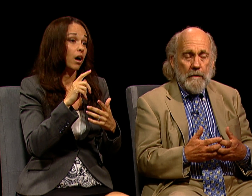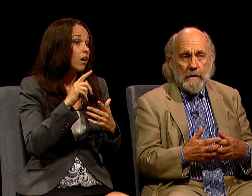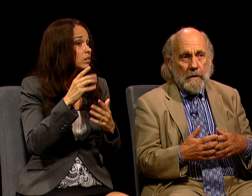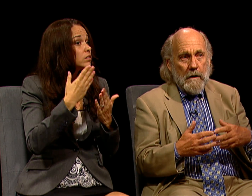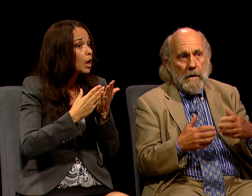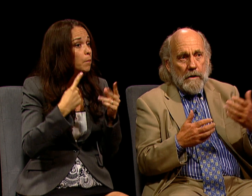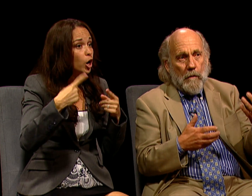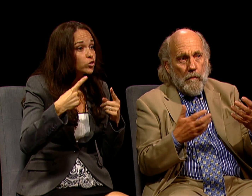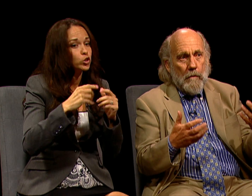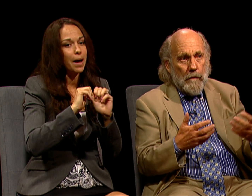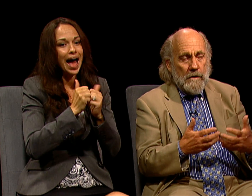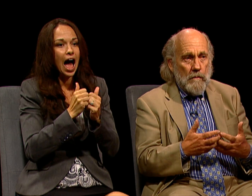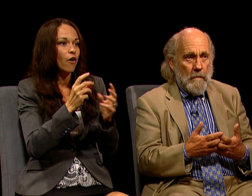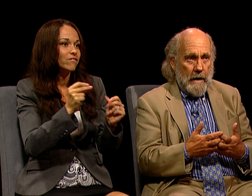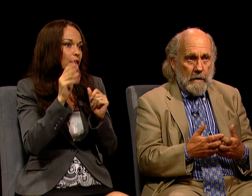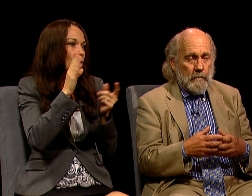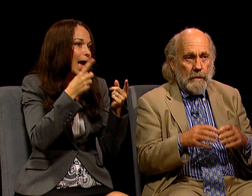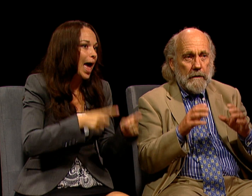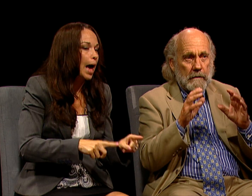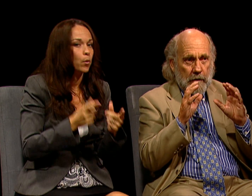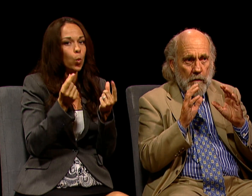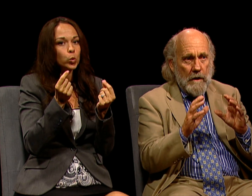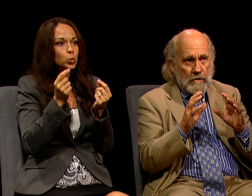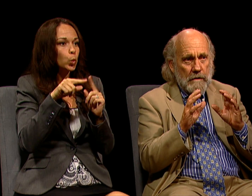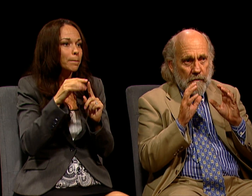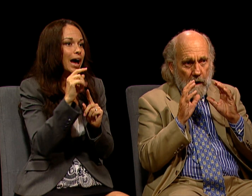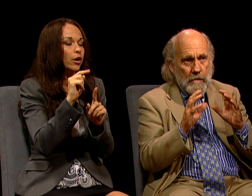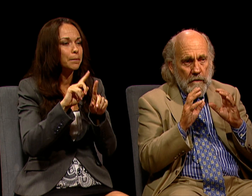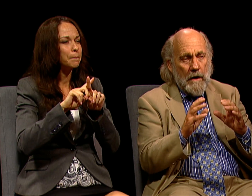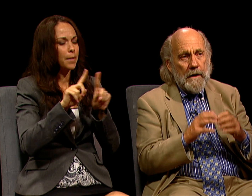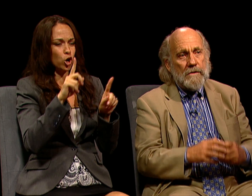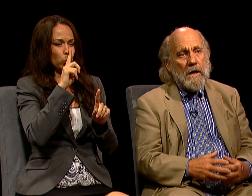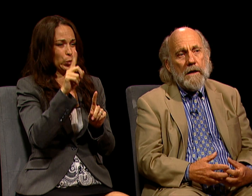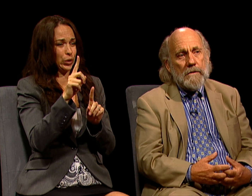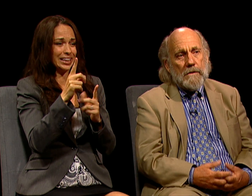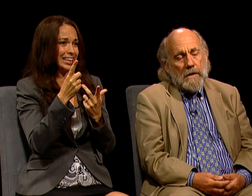AND, YOU KNOW, WHAT WE DO ABOUT IT. BUT THE QUESTION OF UNDERLYING SCIENCE